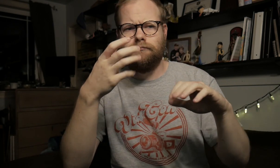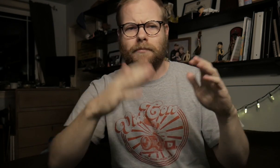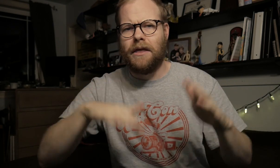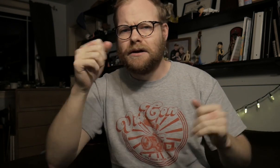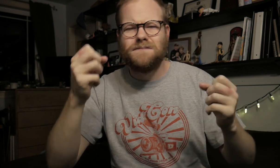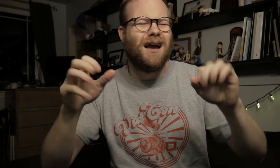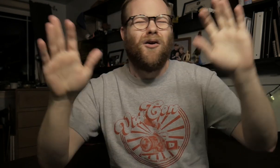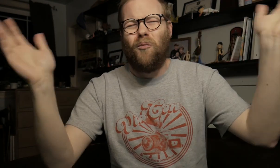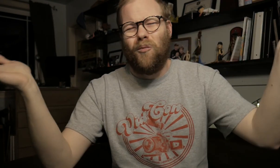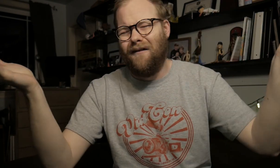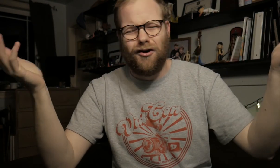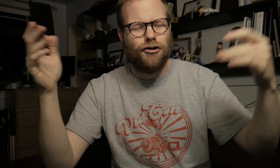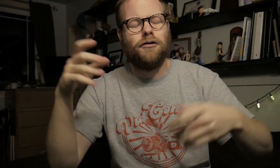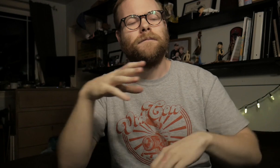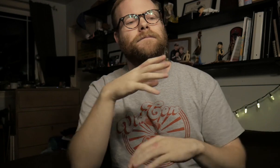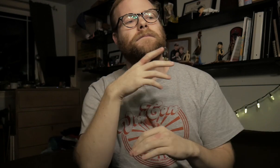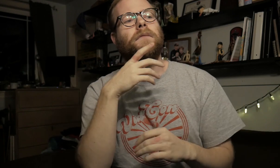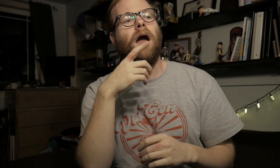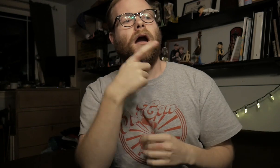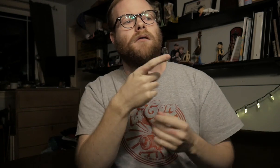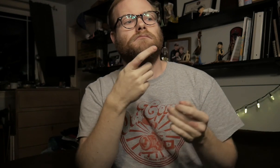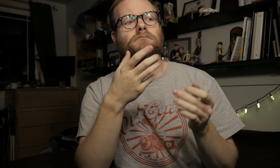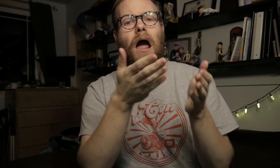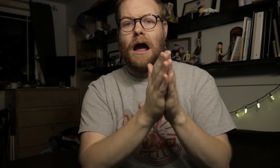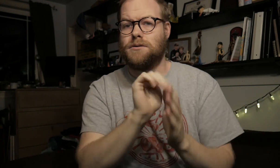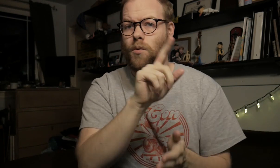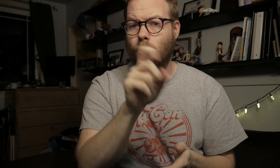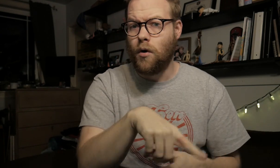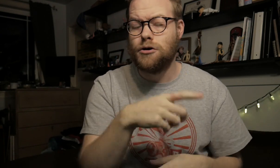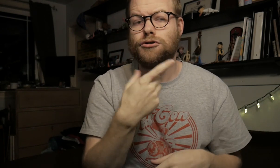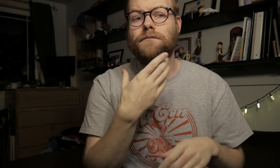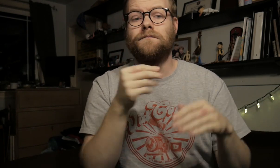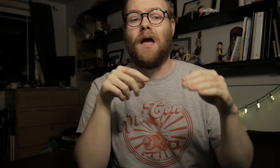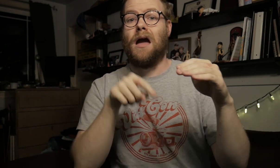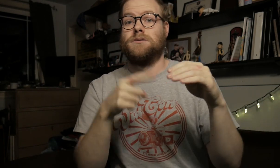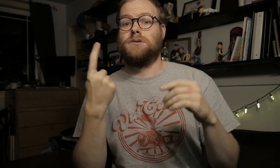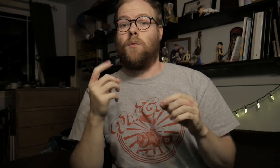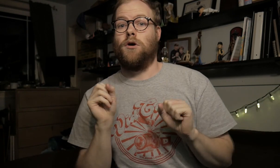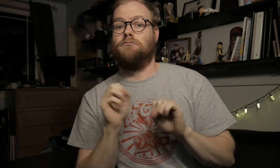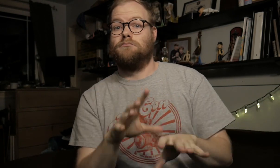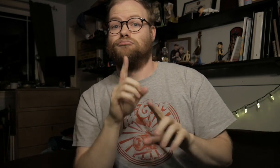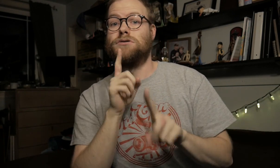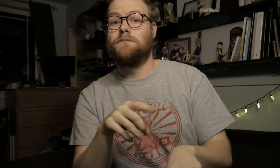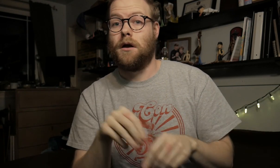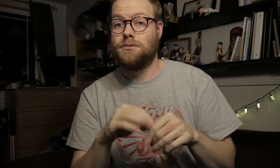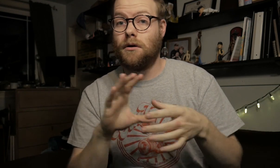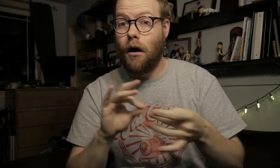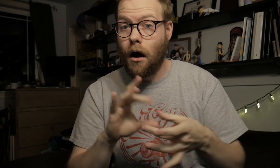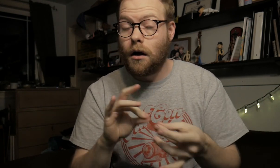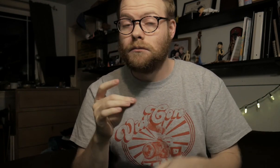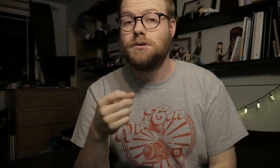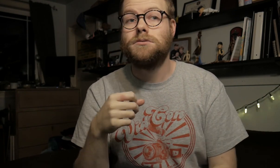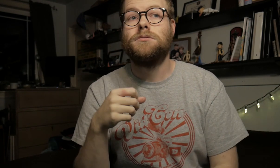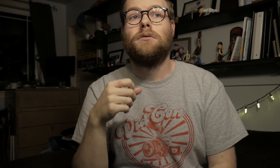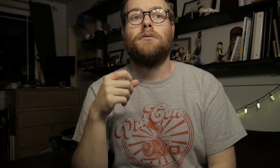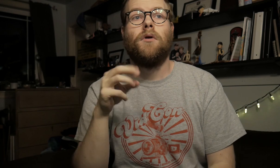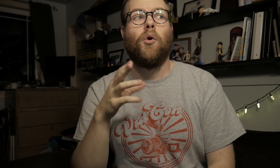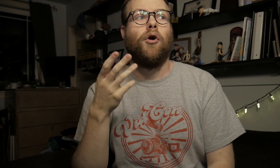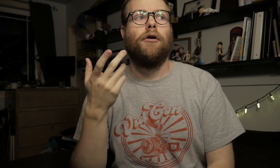native signer, whatever. They ask a question, and someone puts a response in the comments, or...